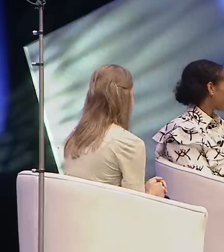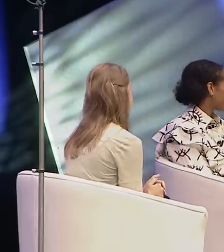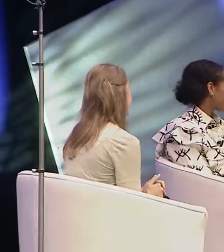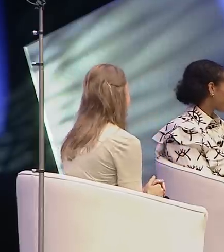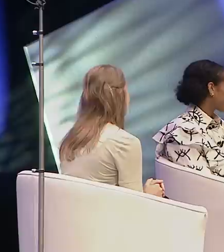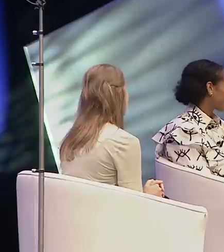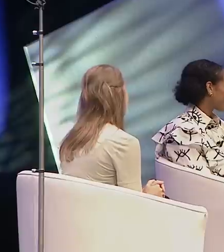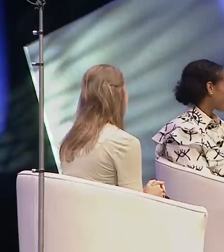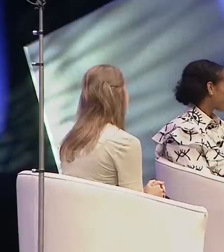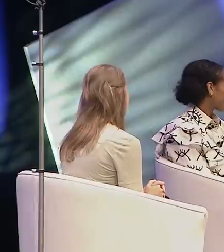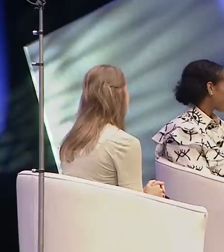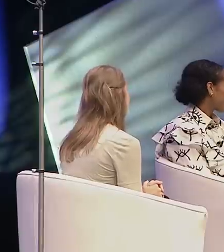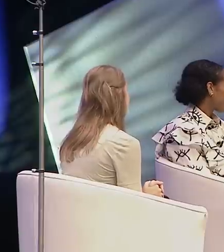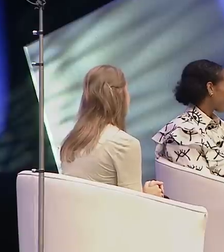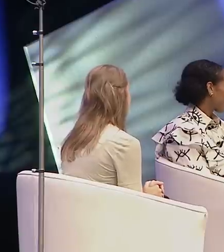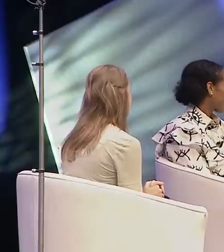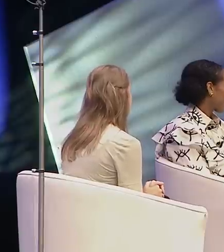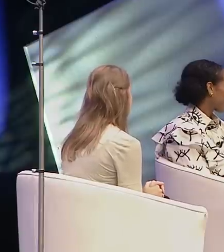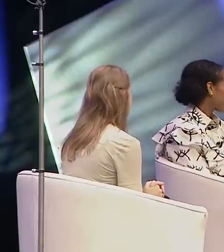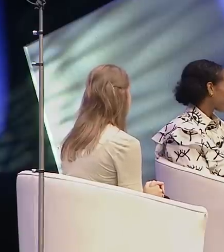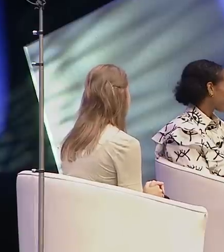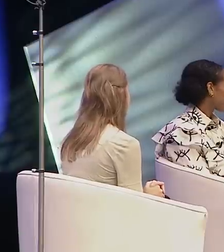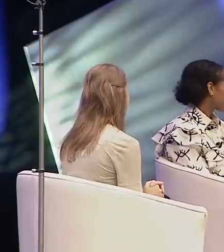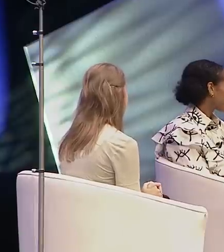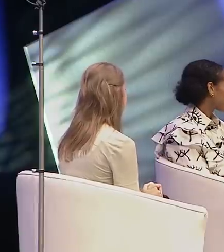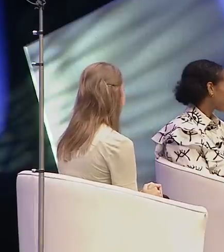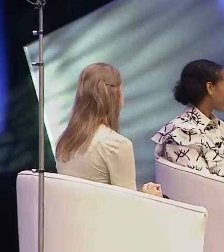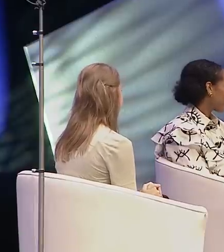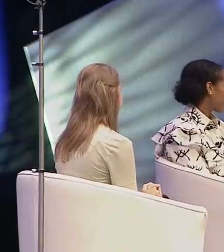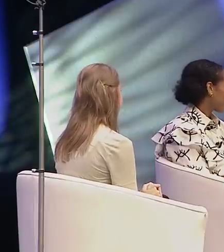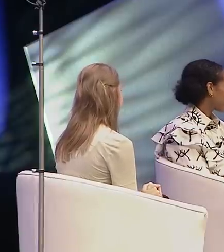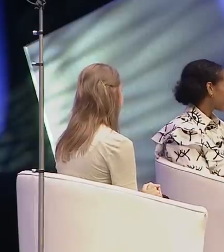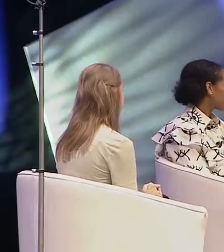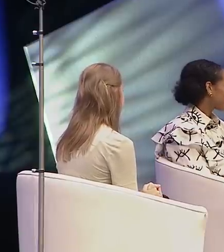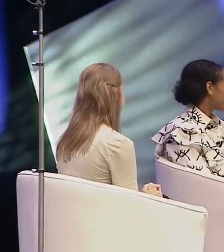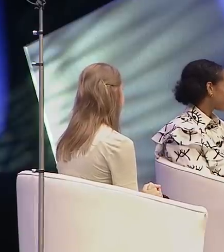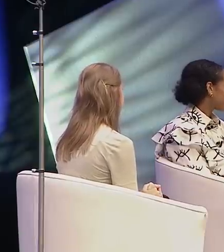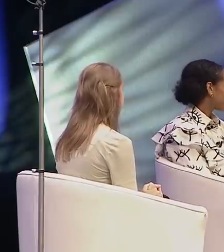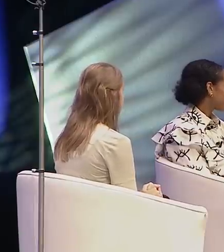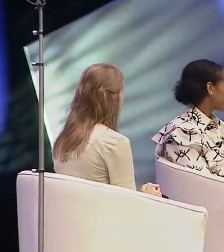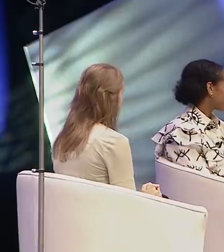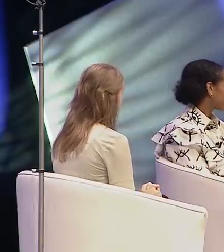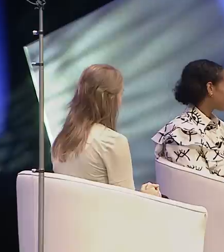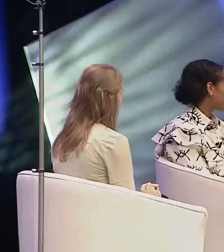100 percent because I think in Strictly and everything I've done so far I always come across a positive and